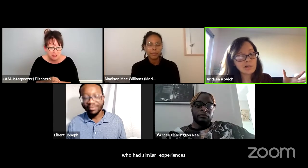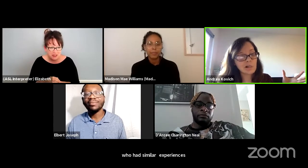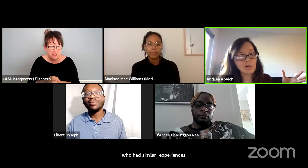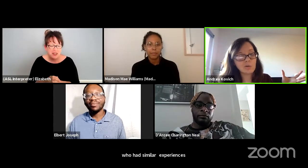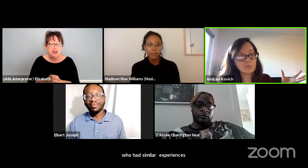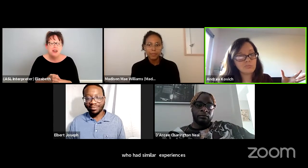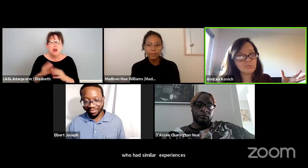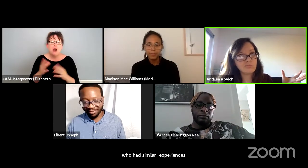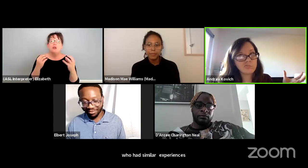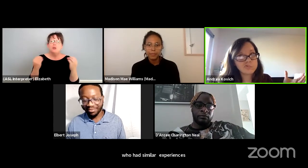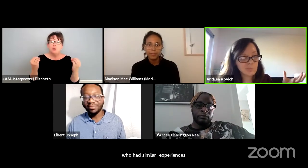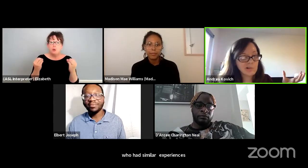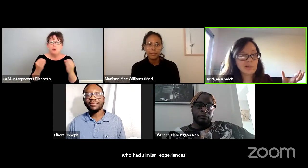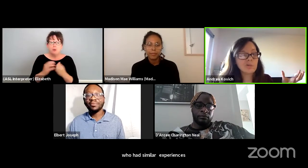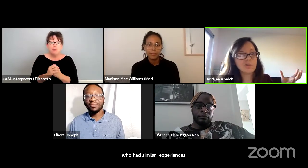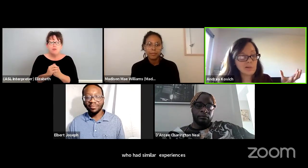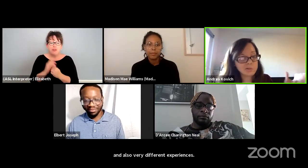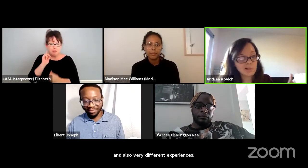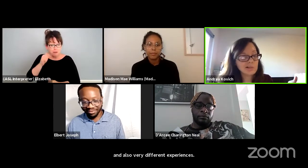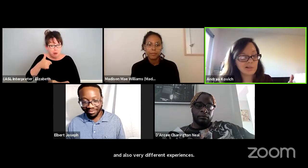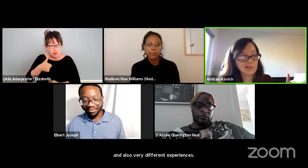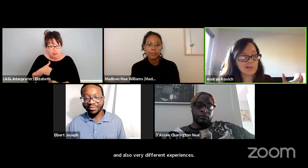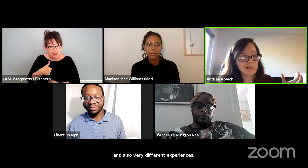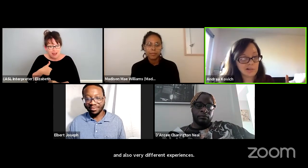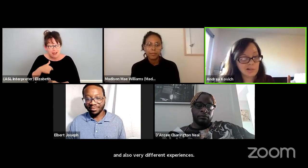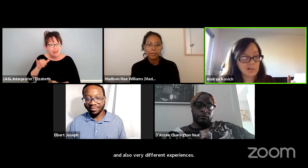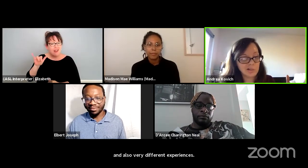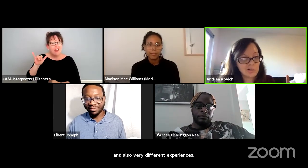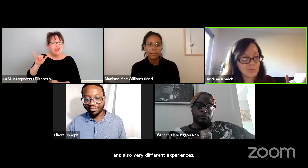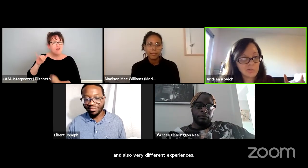So for me, representation